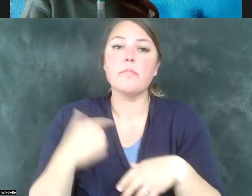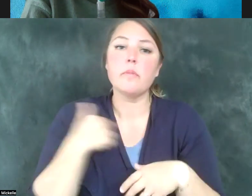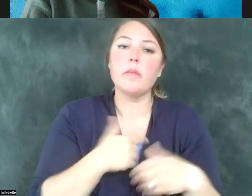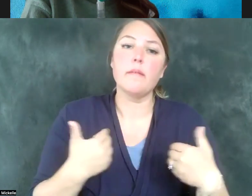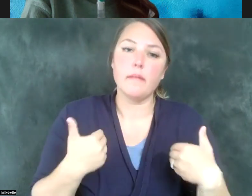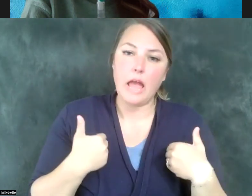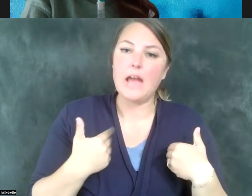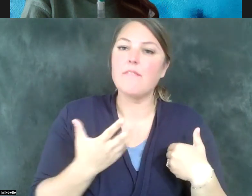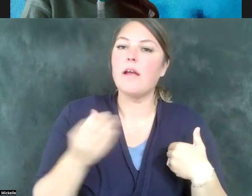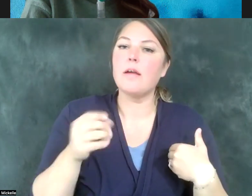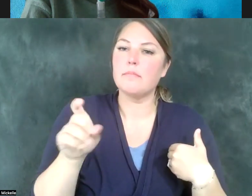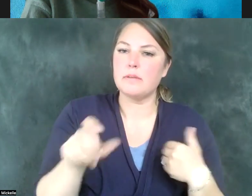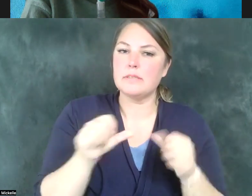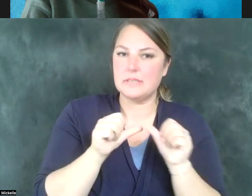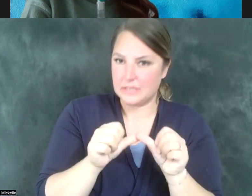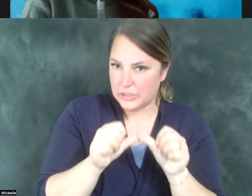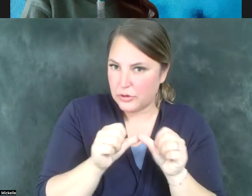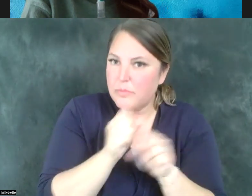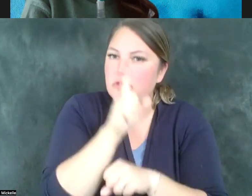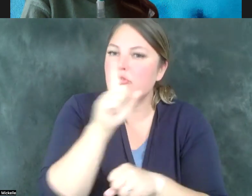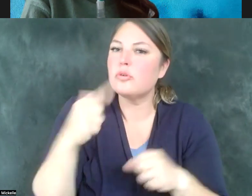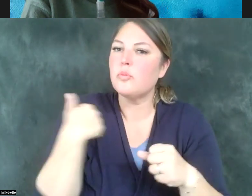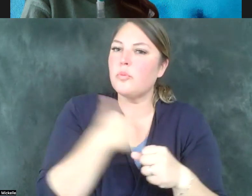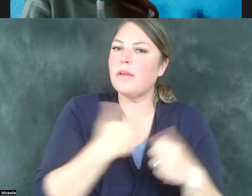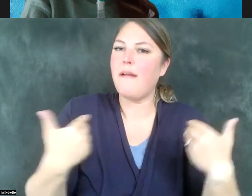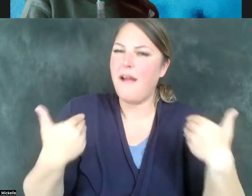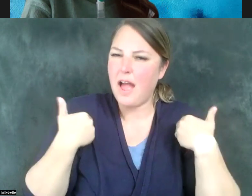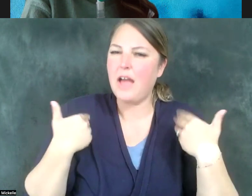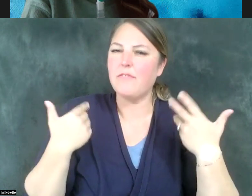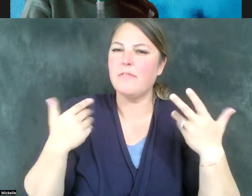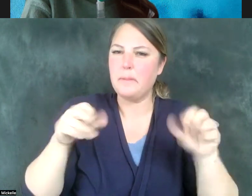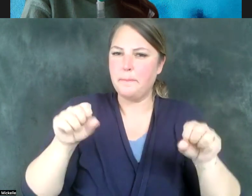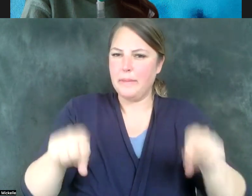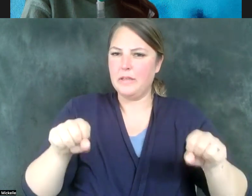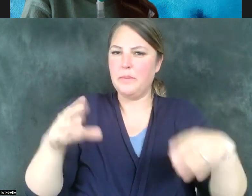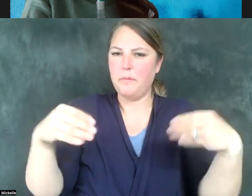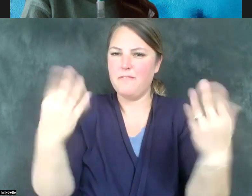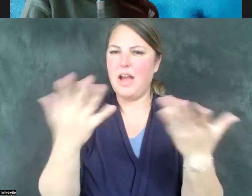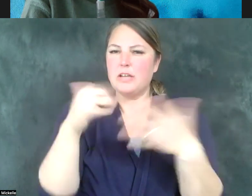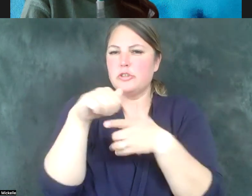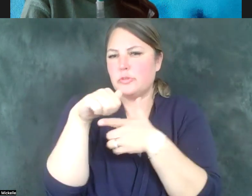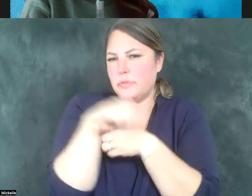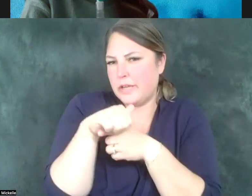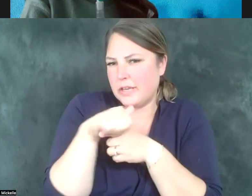that we have the infrastructure in place for public education, the secondary education system, you know, middle